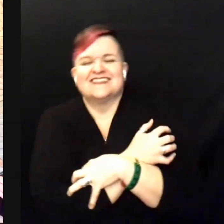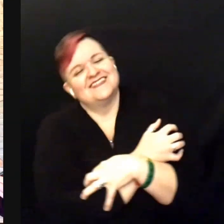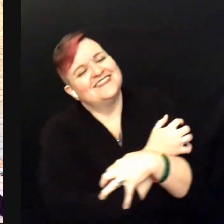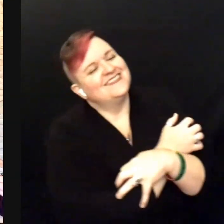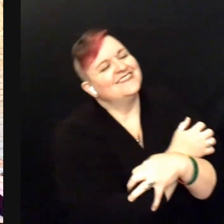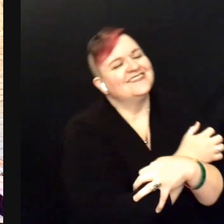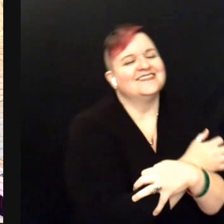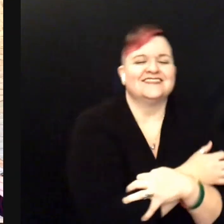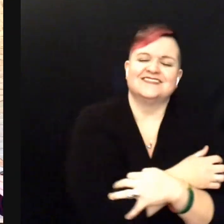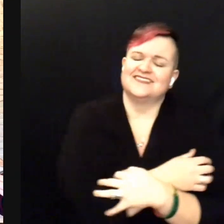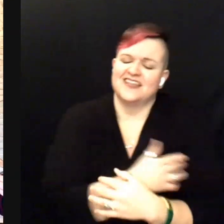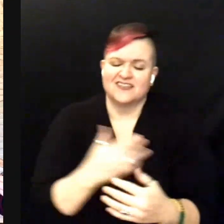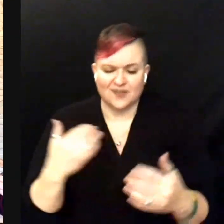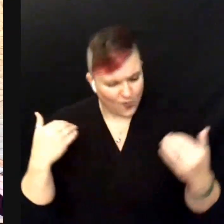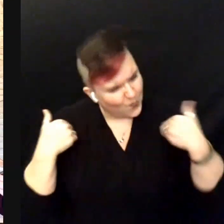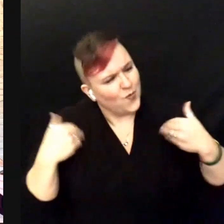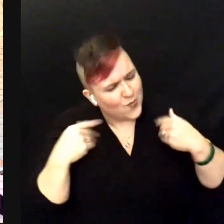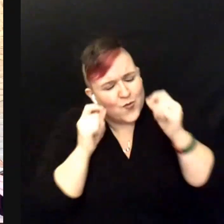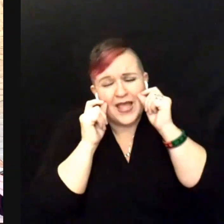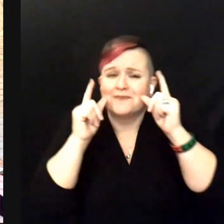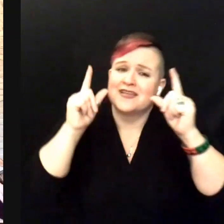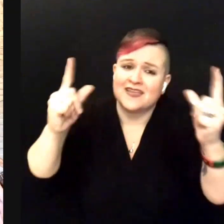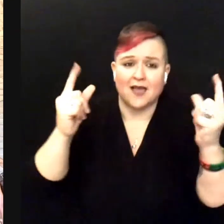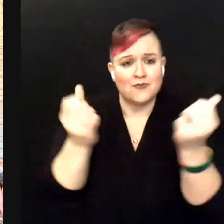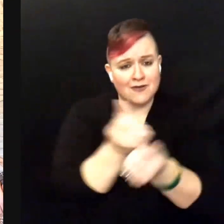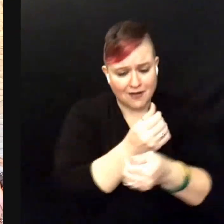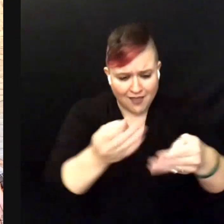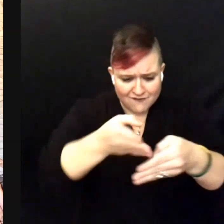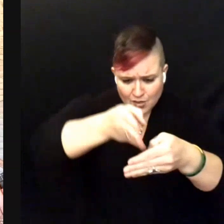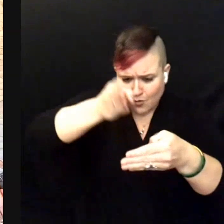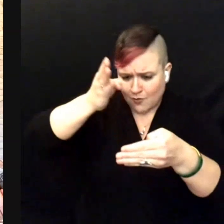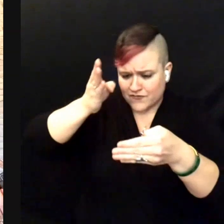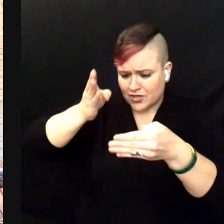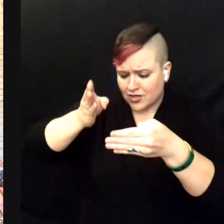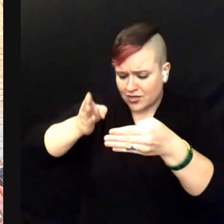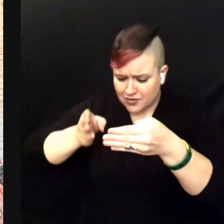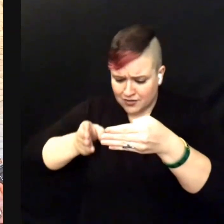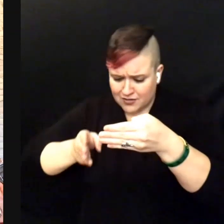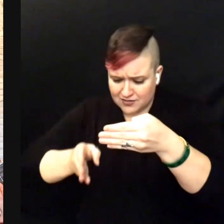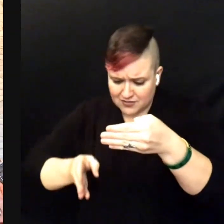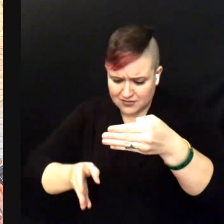wake me up when it’s all over